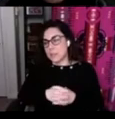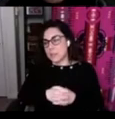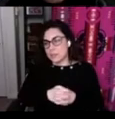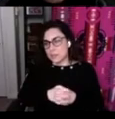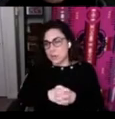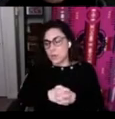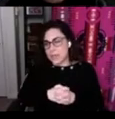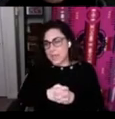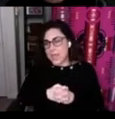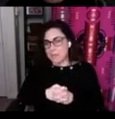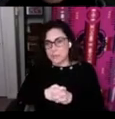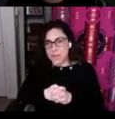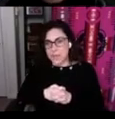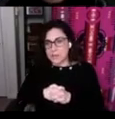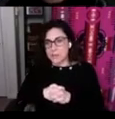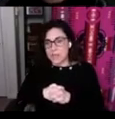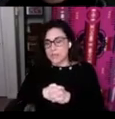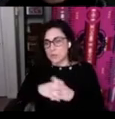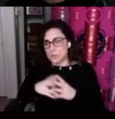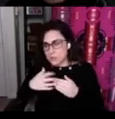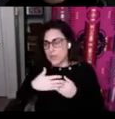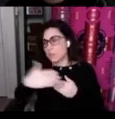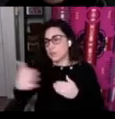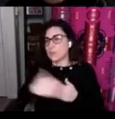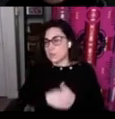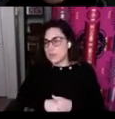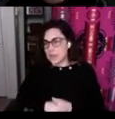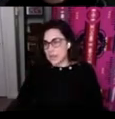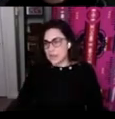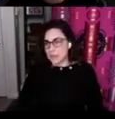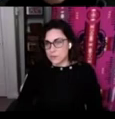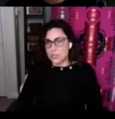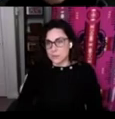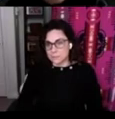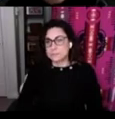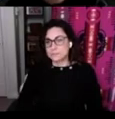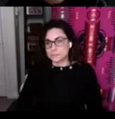to learn what they can from that exercise in order to be able to repeat that again in the future